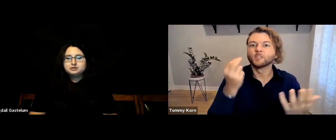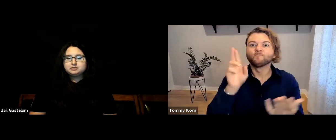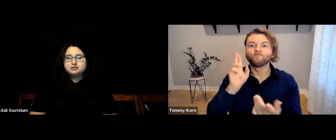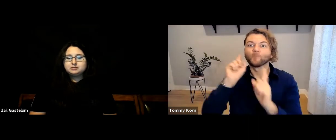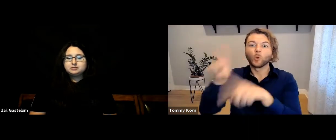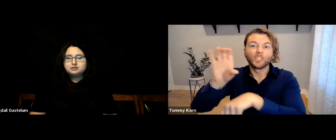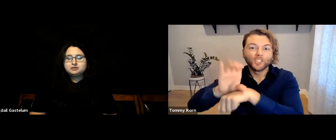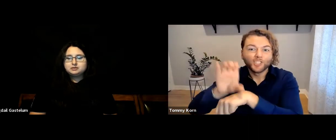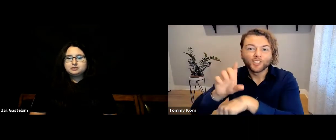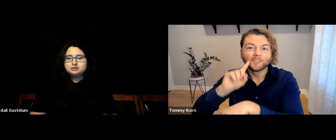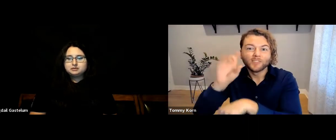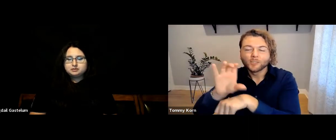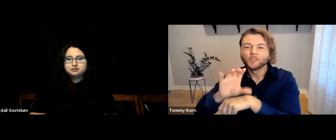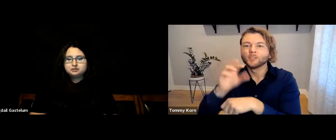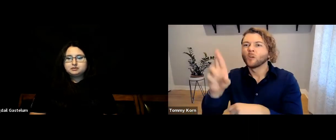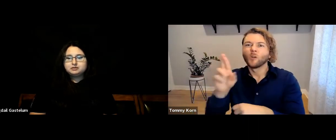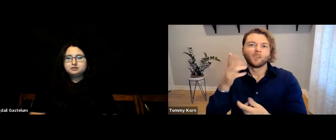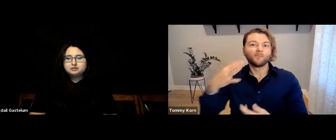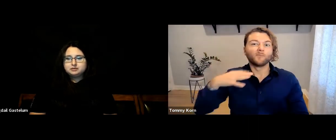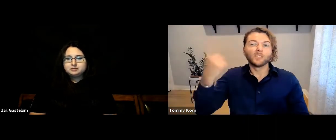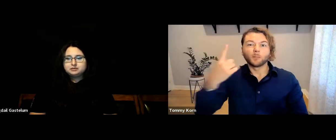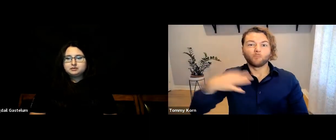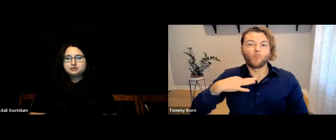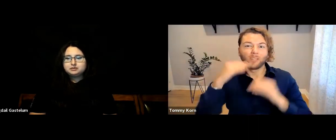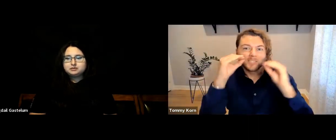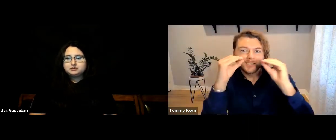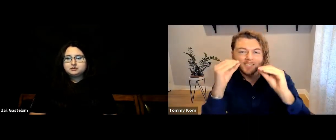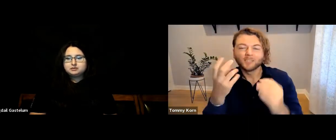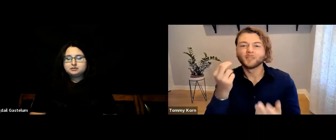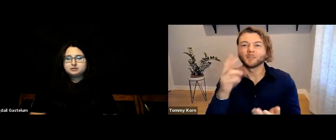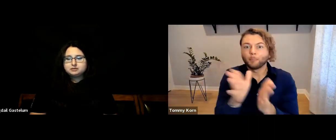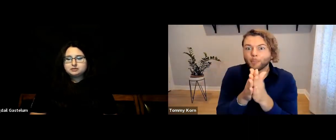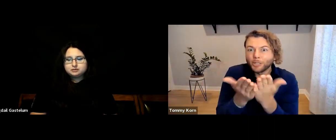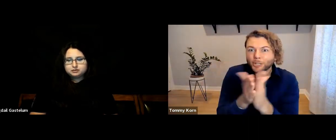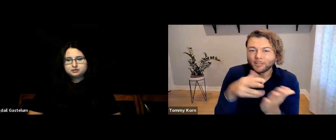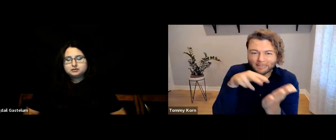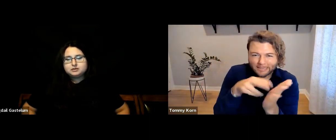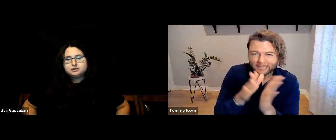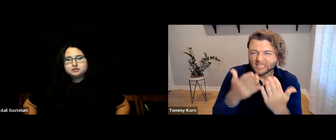or attend Deaf church services, or learn from a tutor, or try to learn from books.